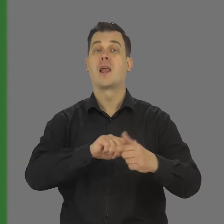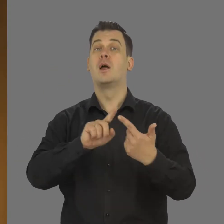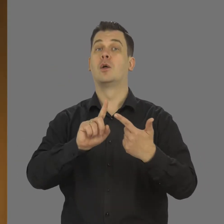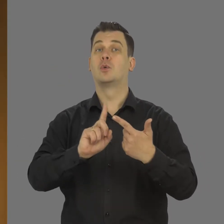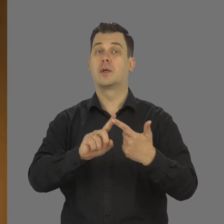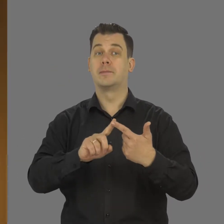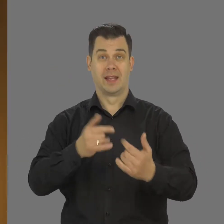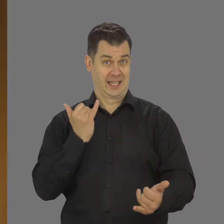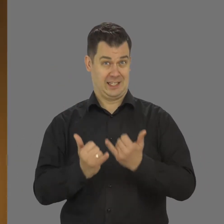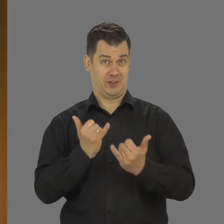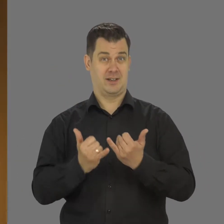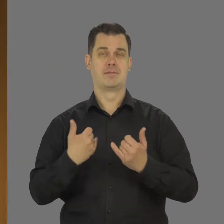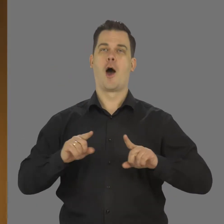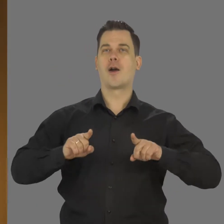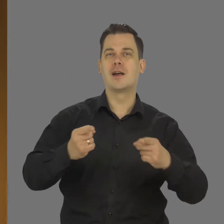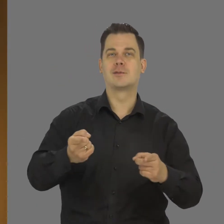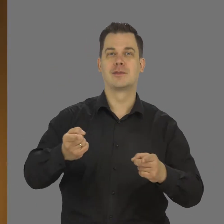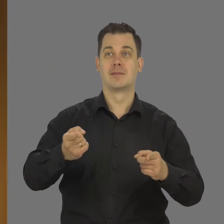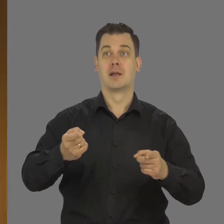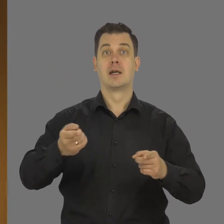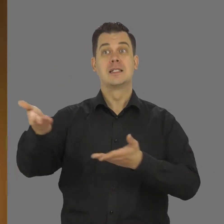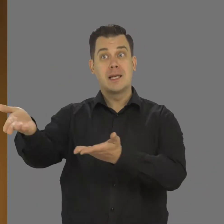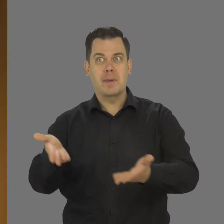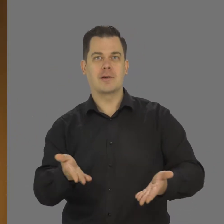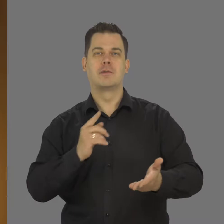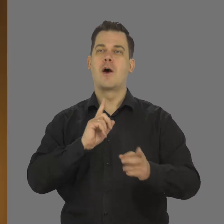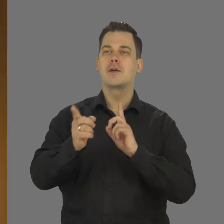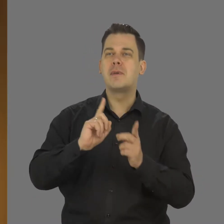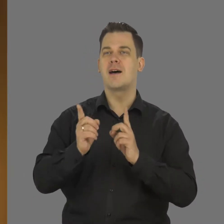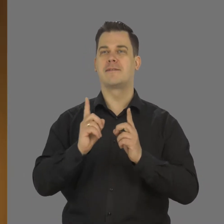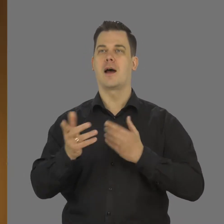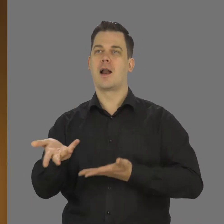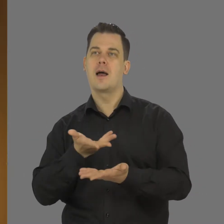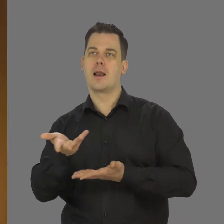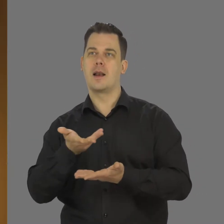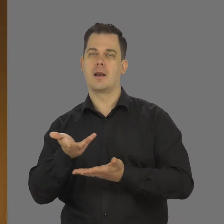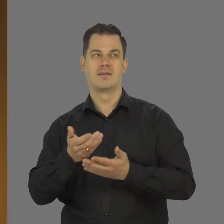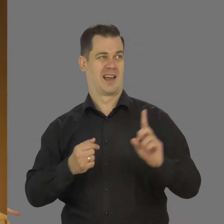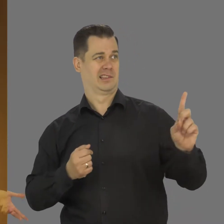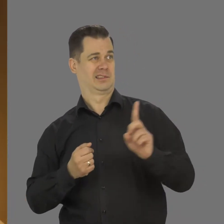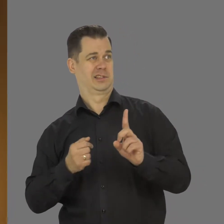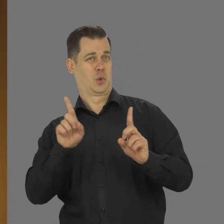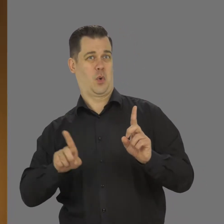"If I organize an event - I invite the guest with whom someone is going to talk if the PSL interpreter stays next to guest